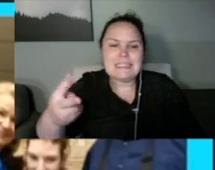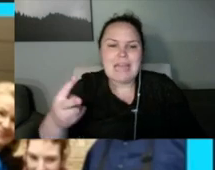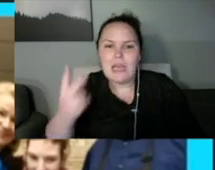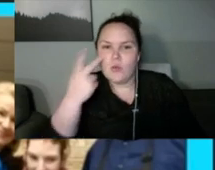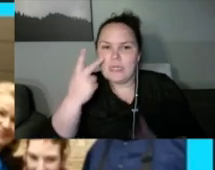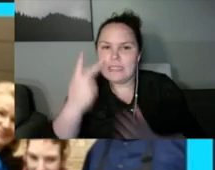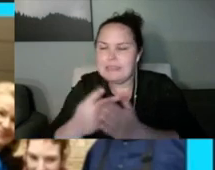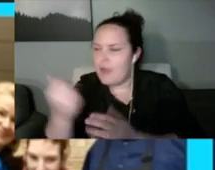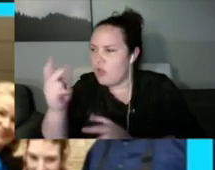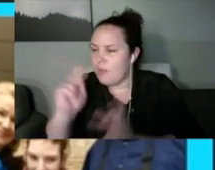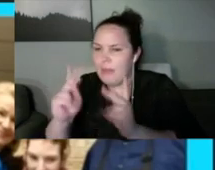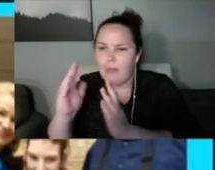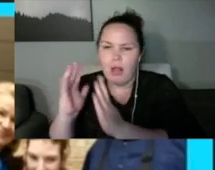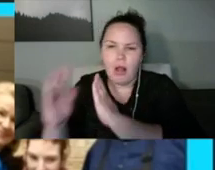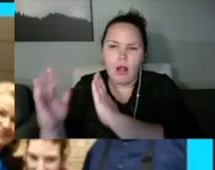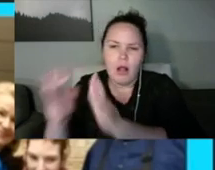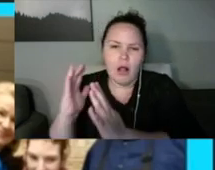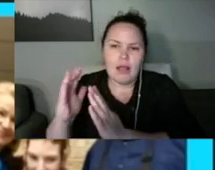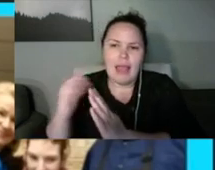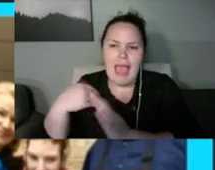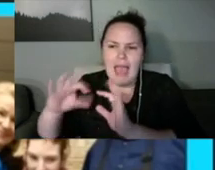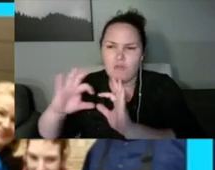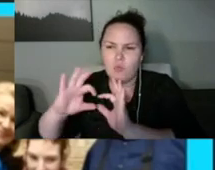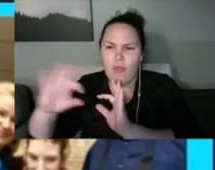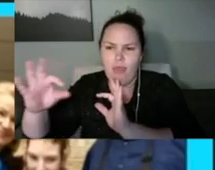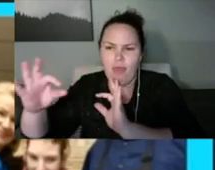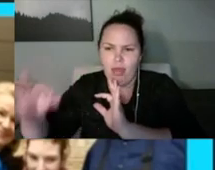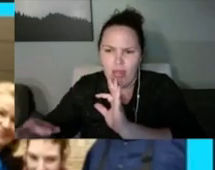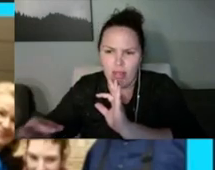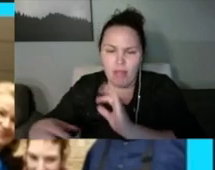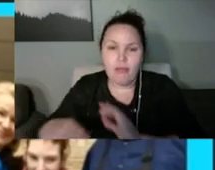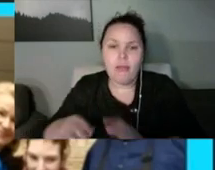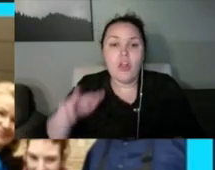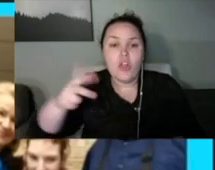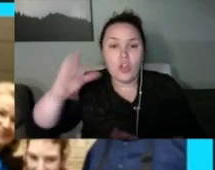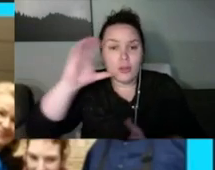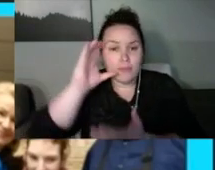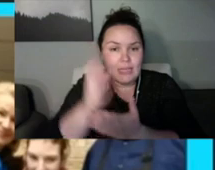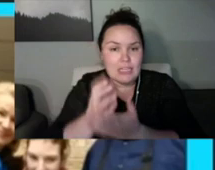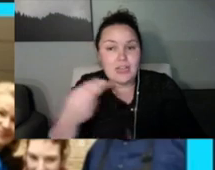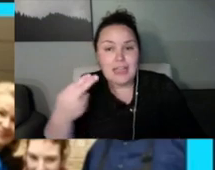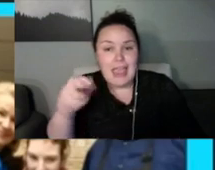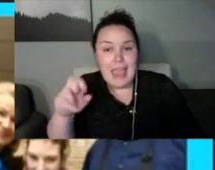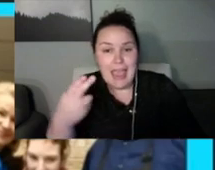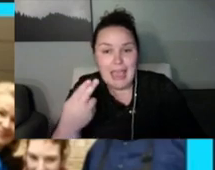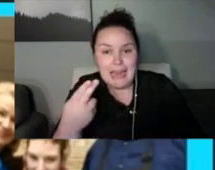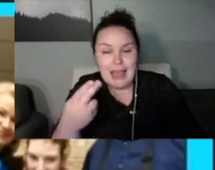story. I won't share it tonight because we don't